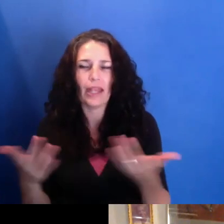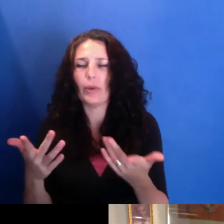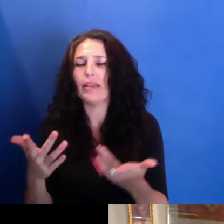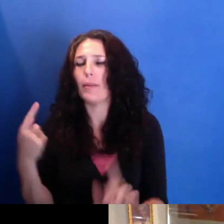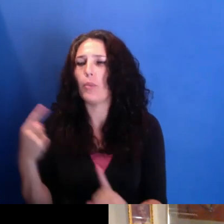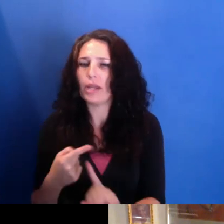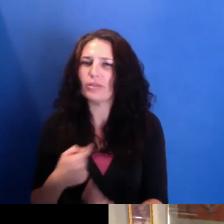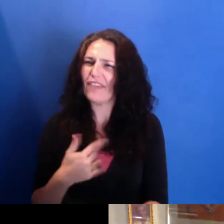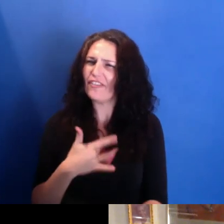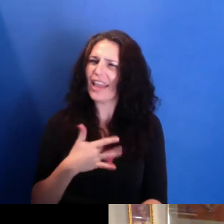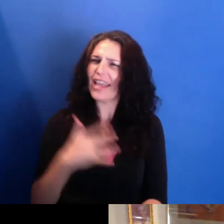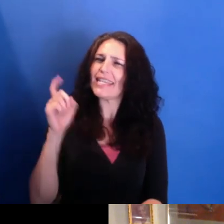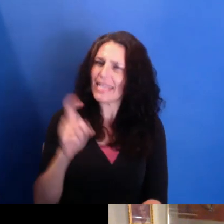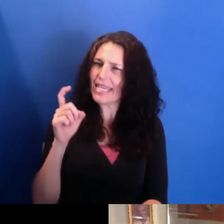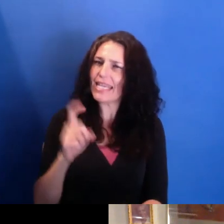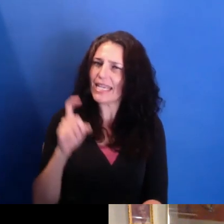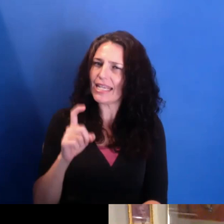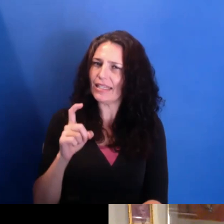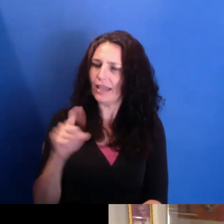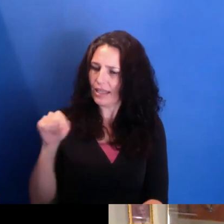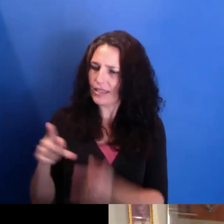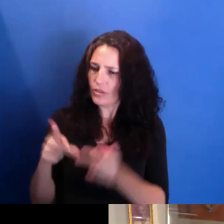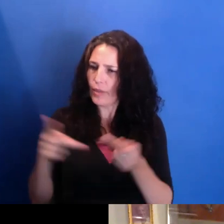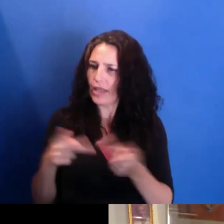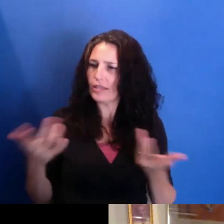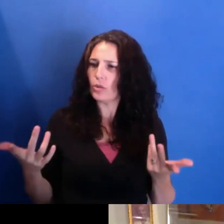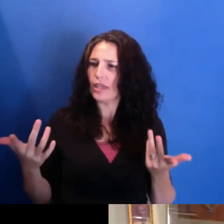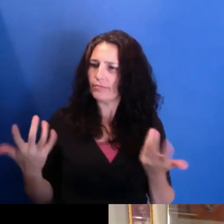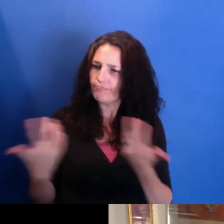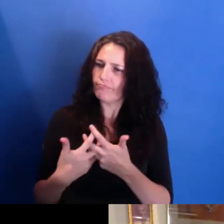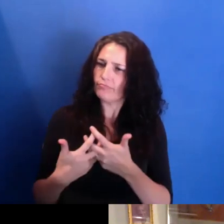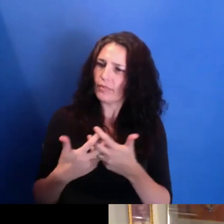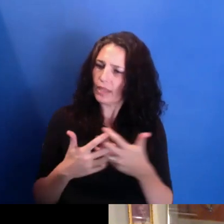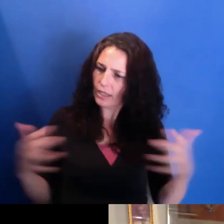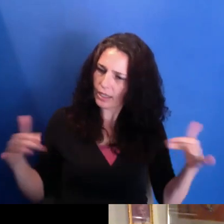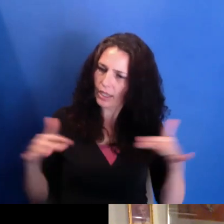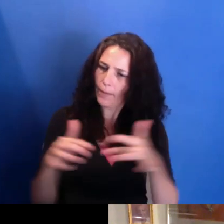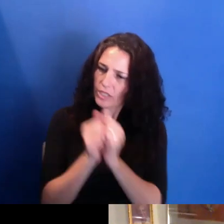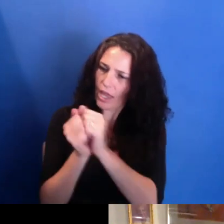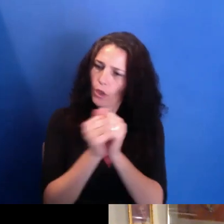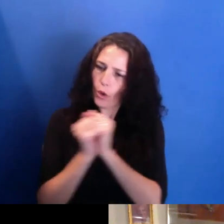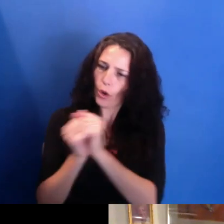this place where people could come together and work. And it felt like--